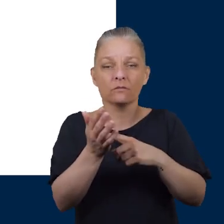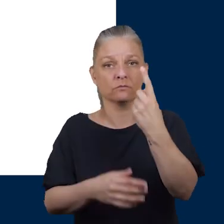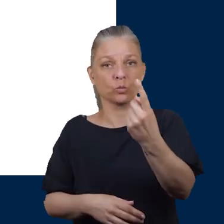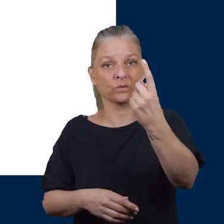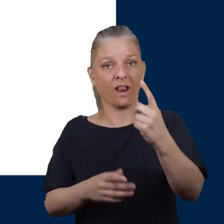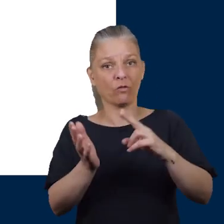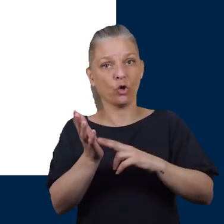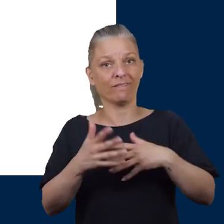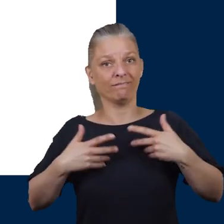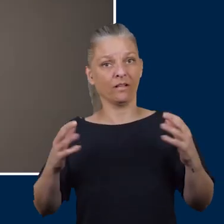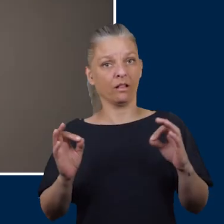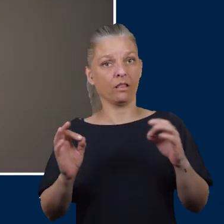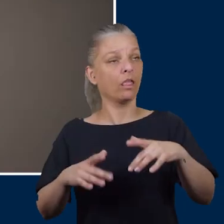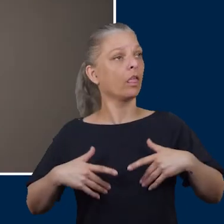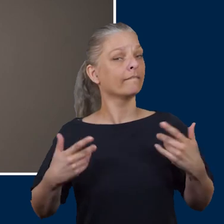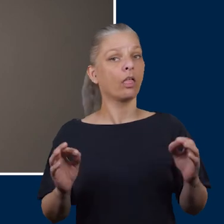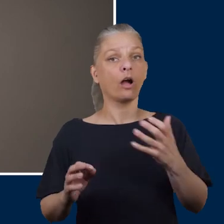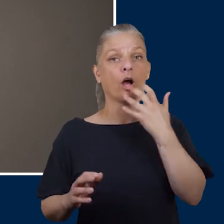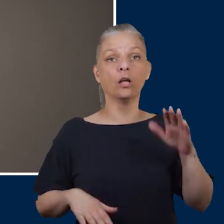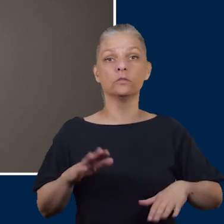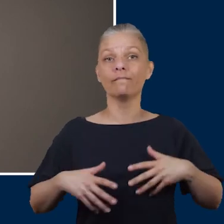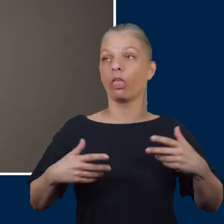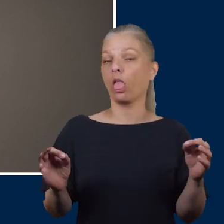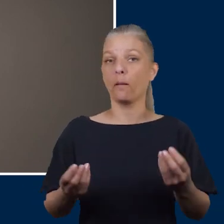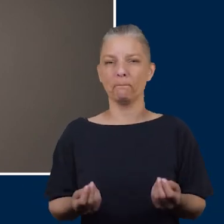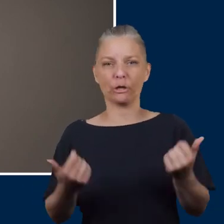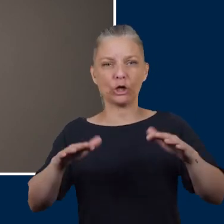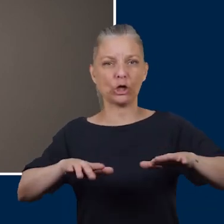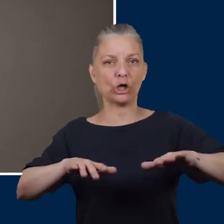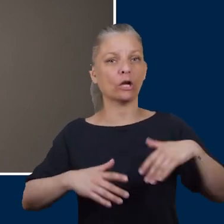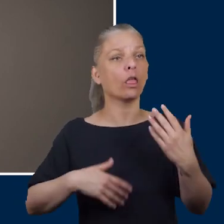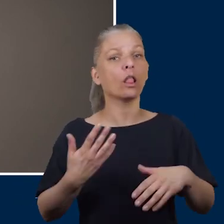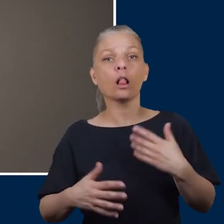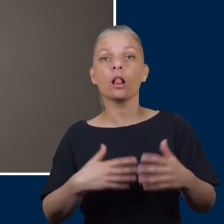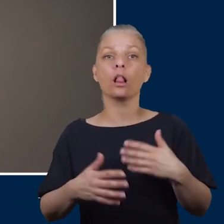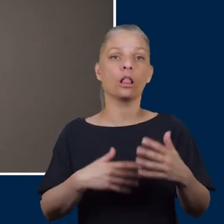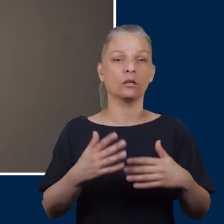If you have neuropathy you may not feel the sand hot and burn the sole of your feet or cause injury